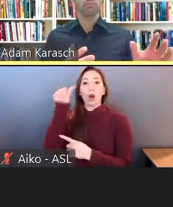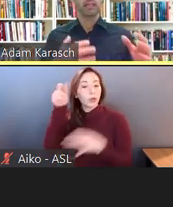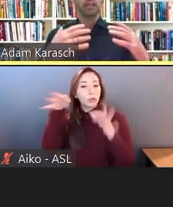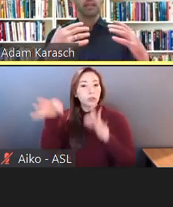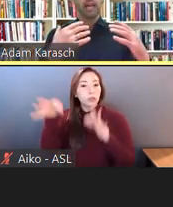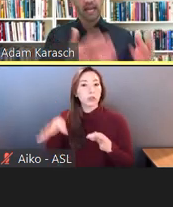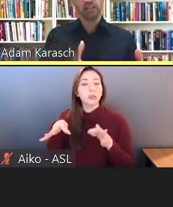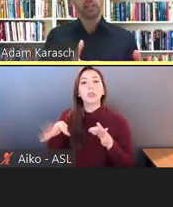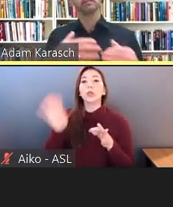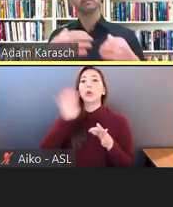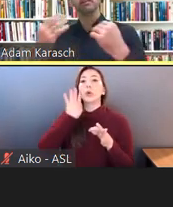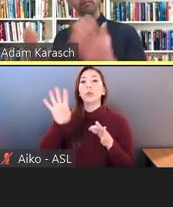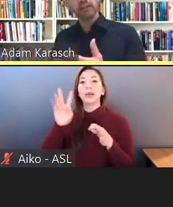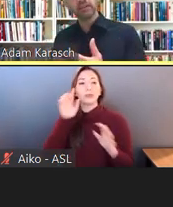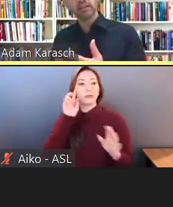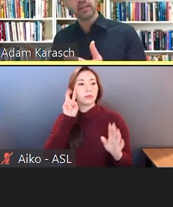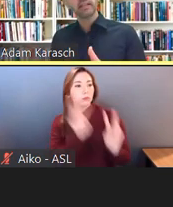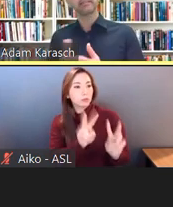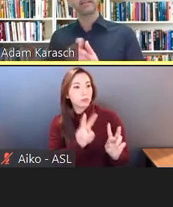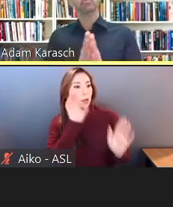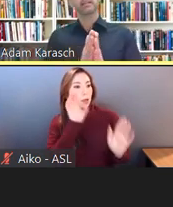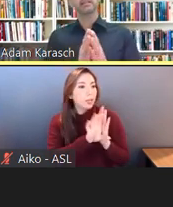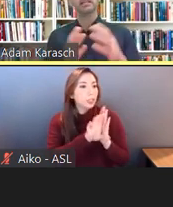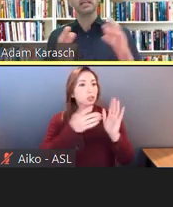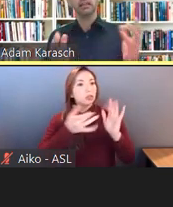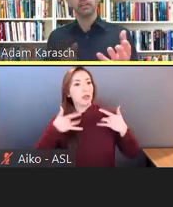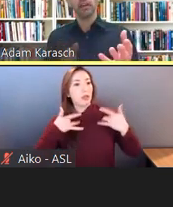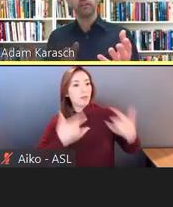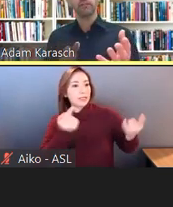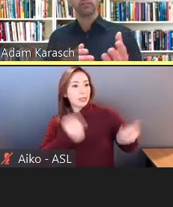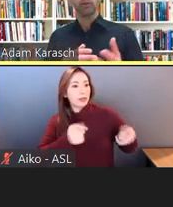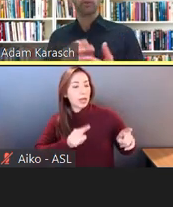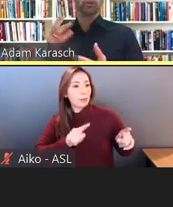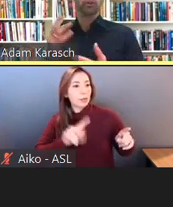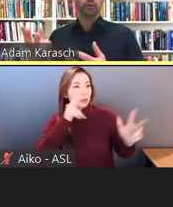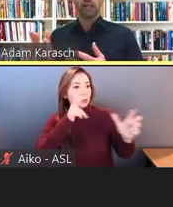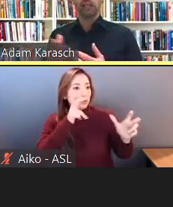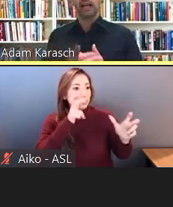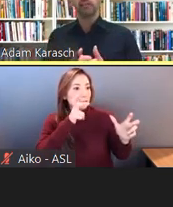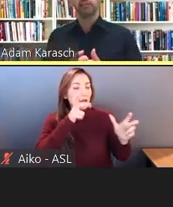the actions and the events that take place in a video or in a live event.